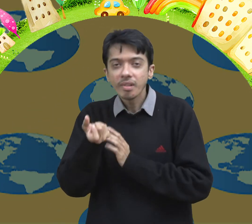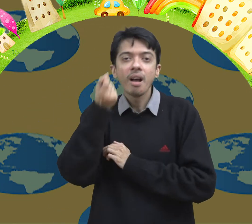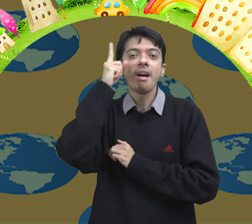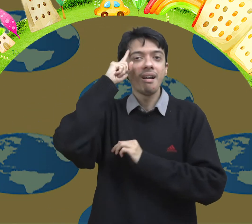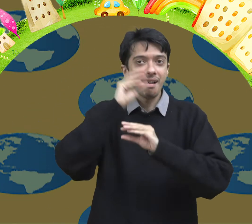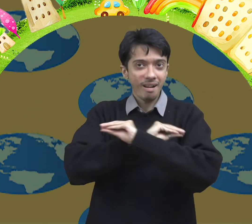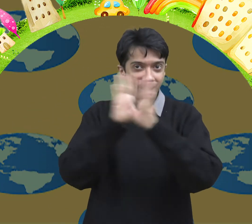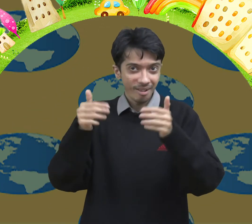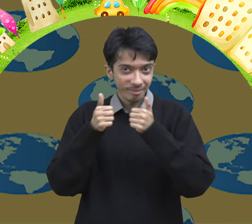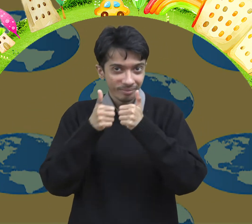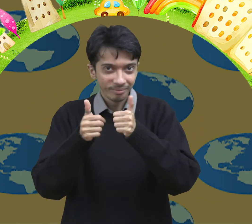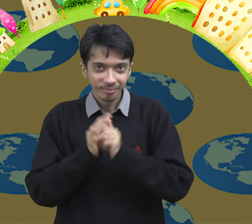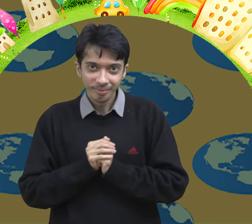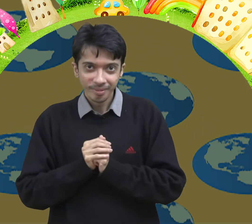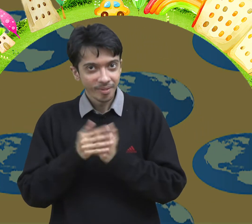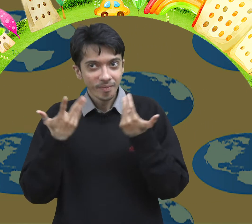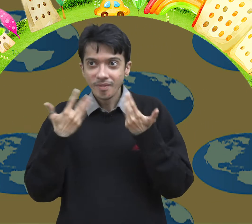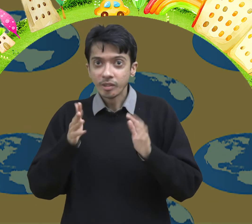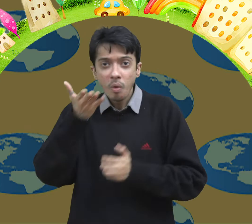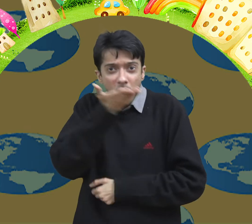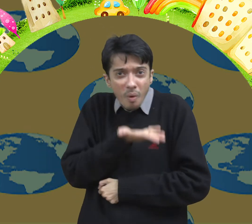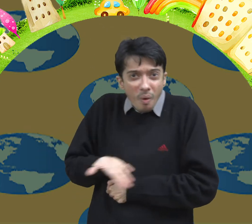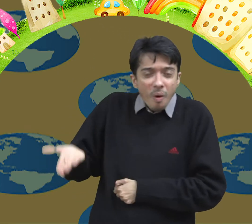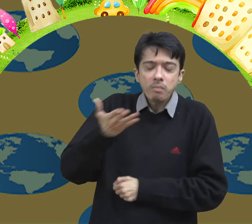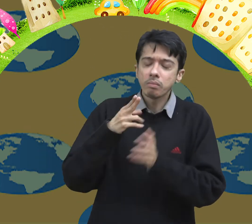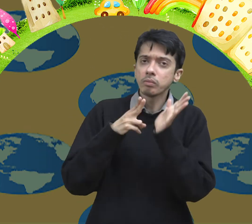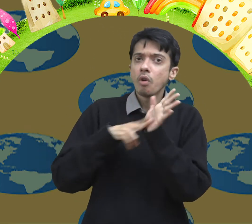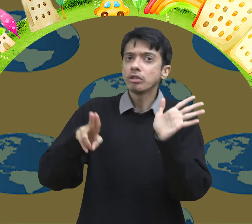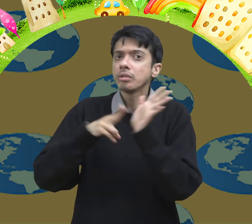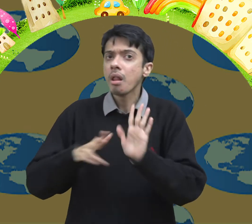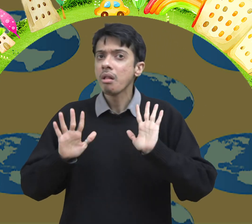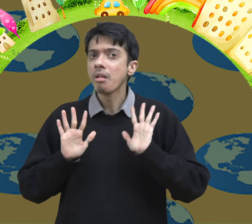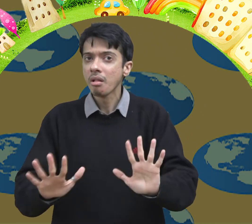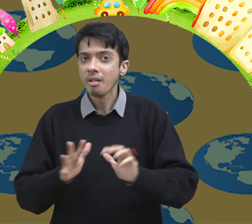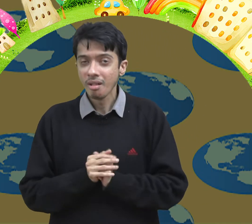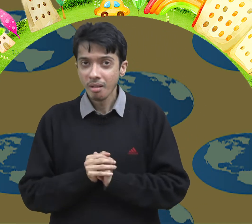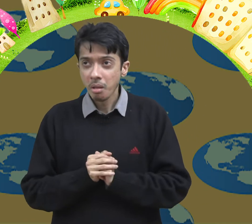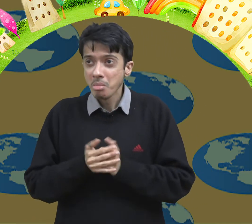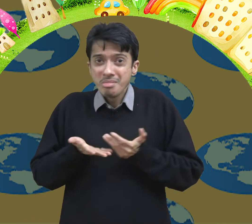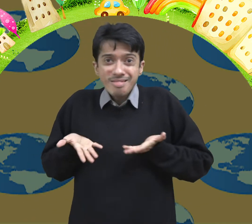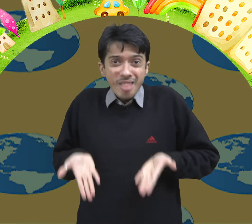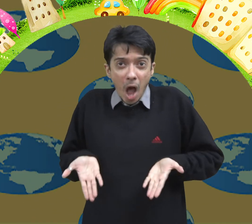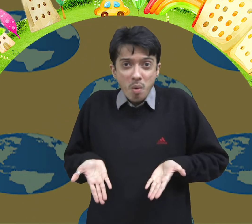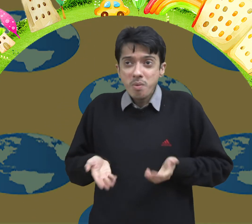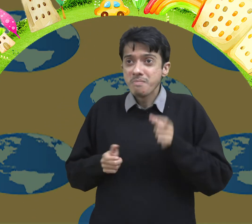These are the different types of rivers. They are natural.